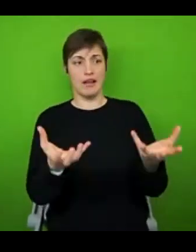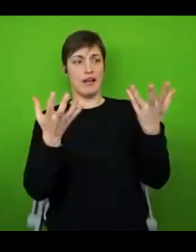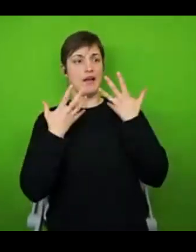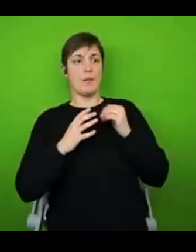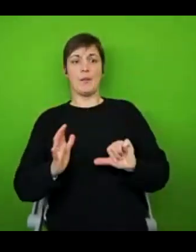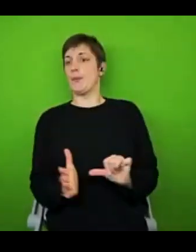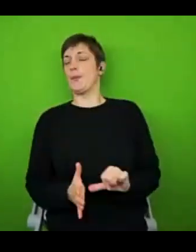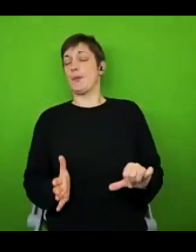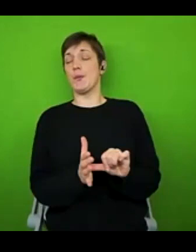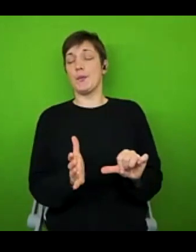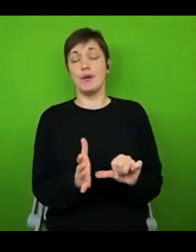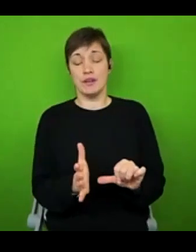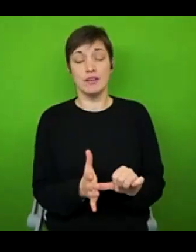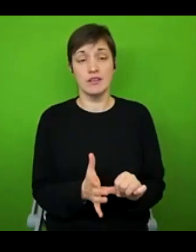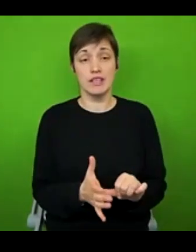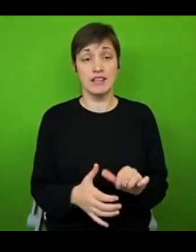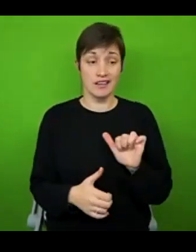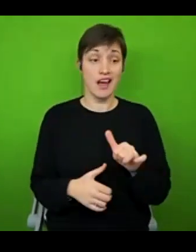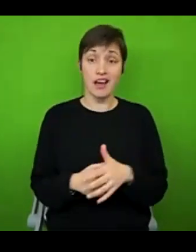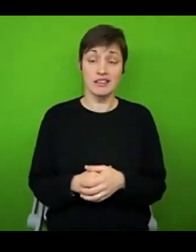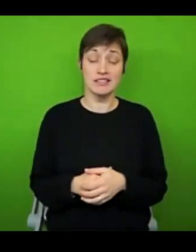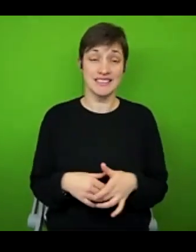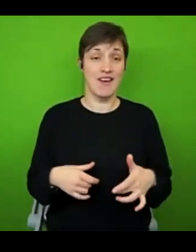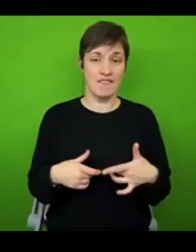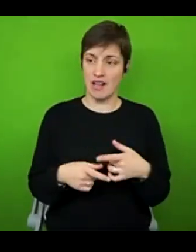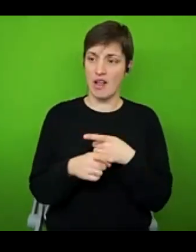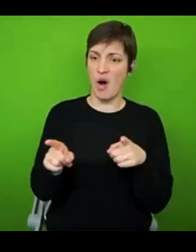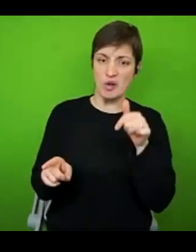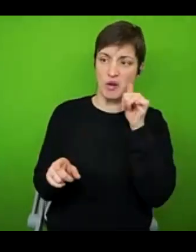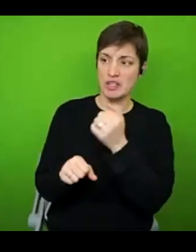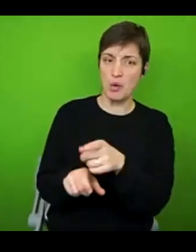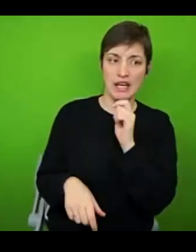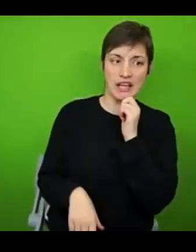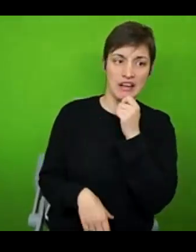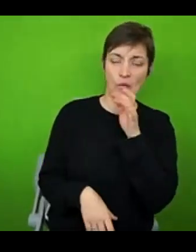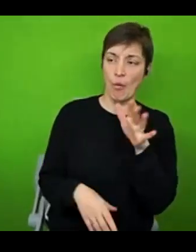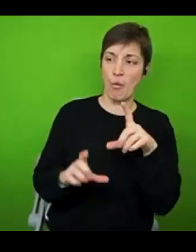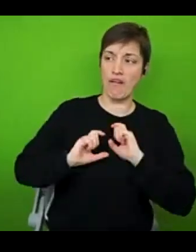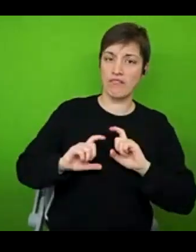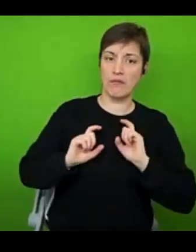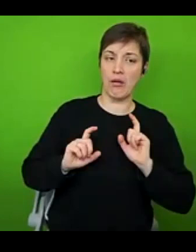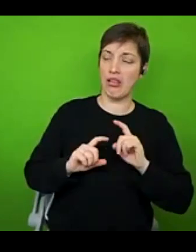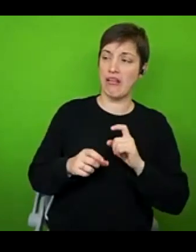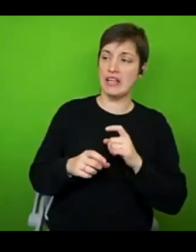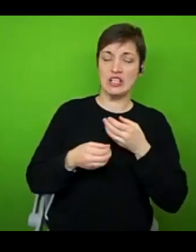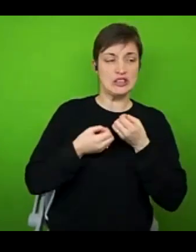back in the day, it can feel as though everybody else knows what they're doing. Everybody's really comfortable sharing all of these things, and they know how to interact